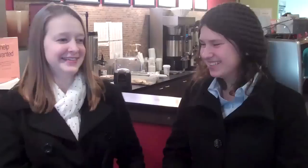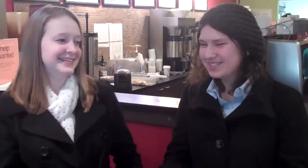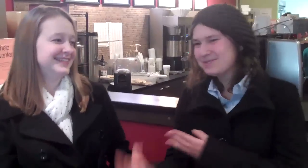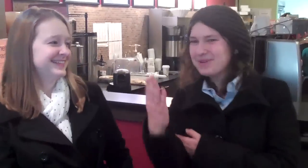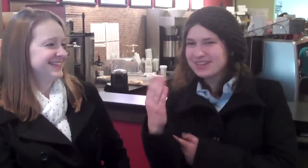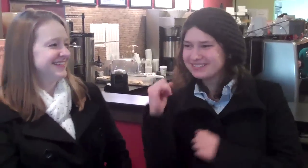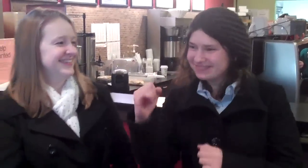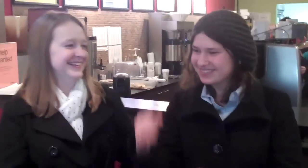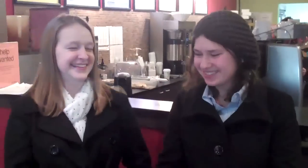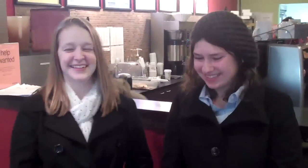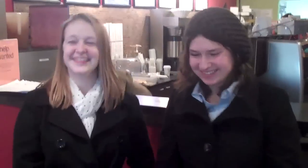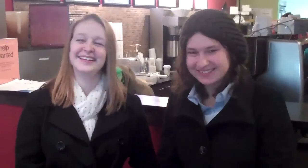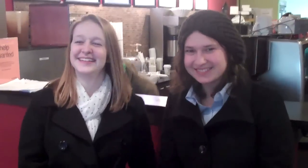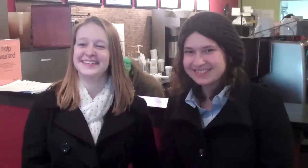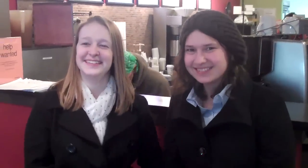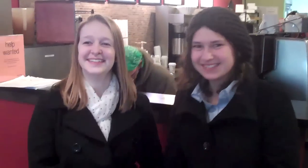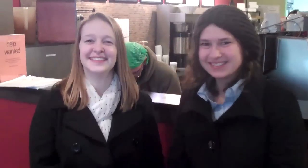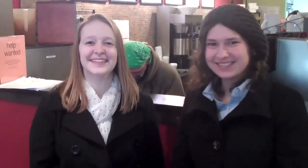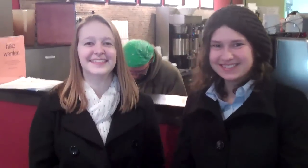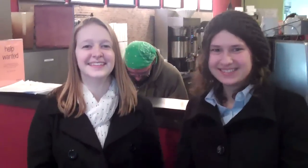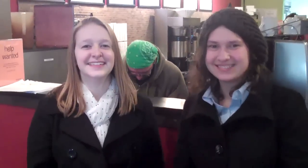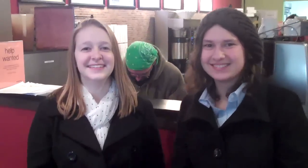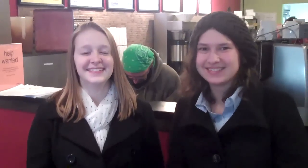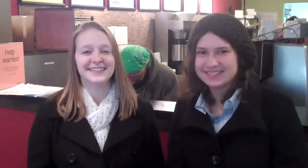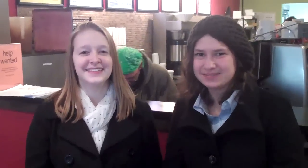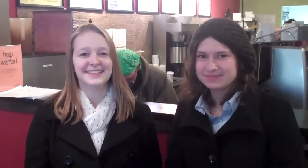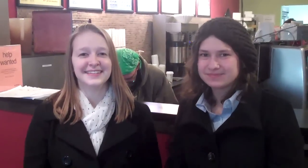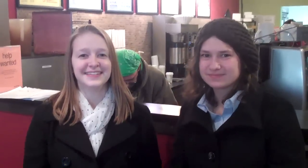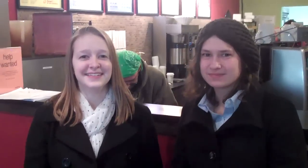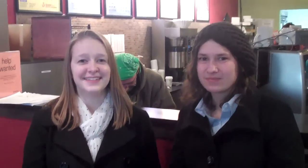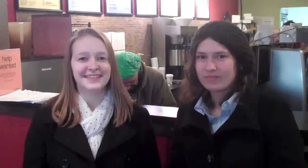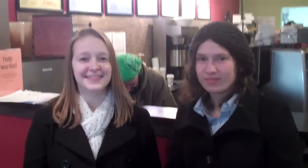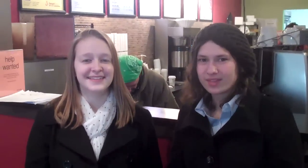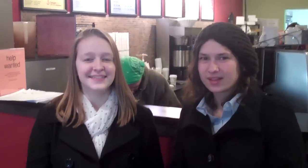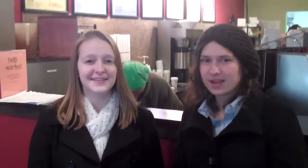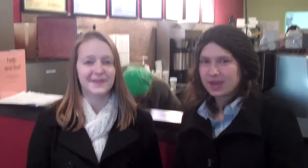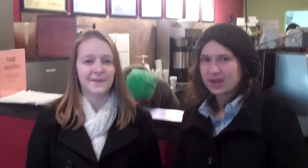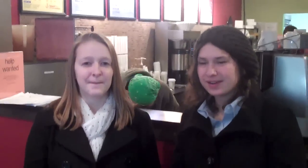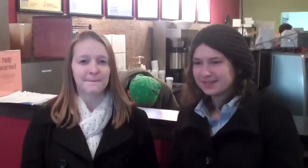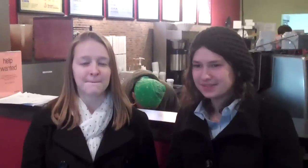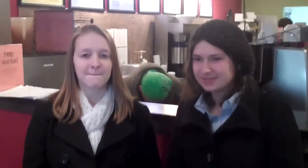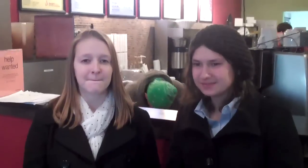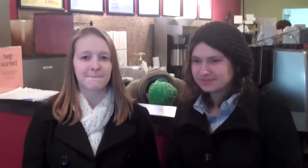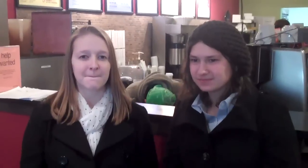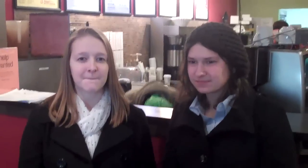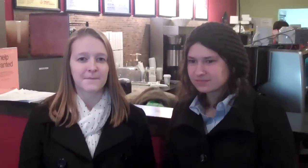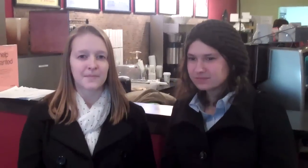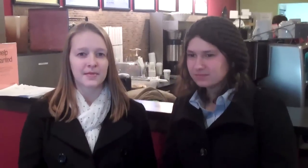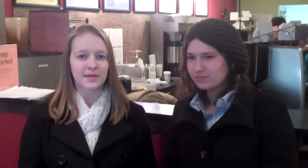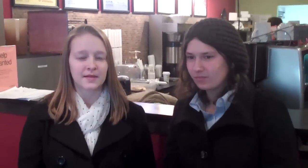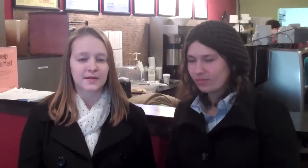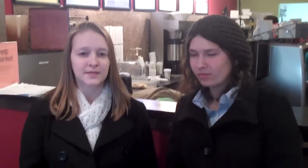Like the guy who said it was un-American! Right, this morning, woo-hoo! What do you hope the people watching the show will come away with?